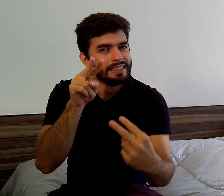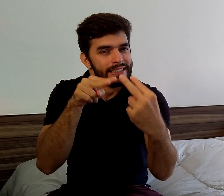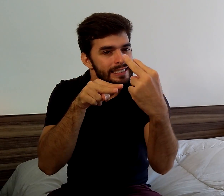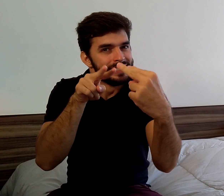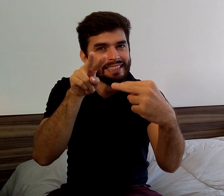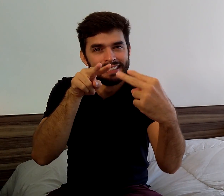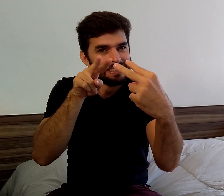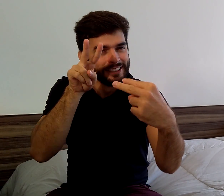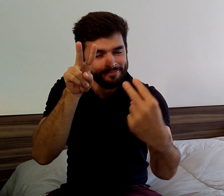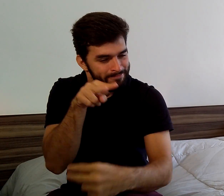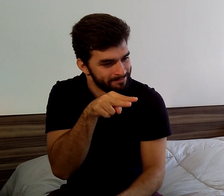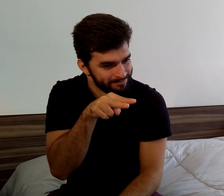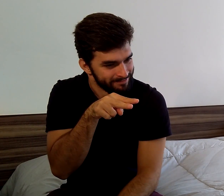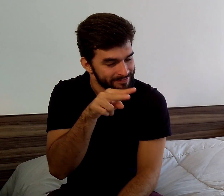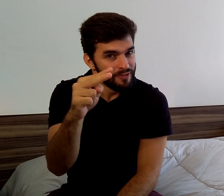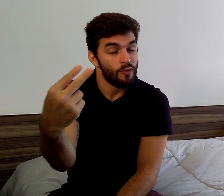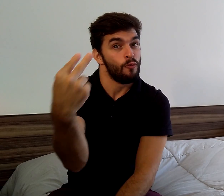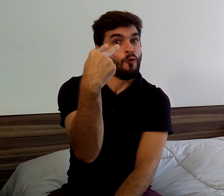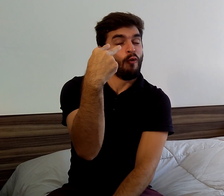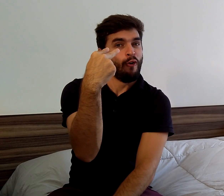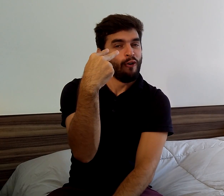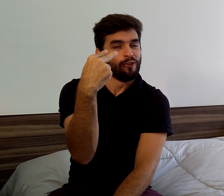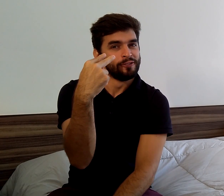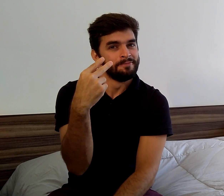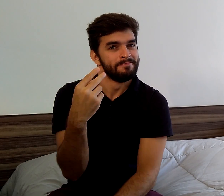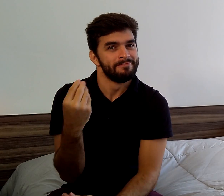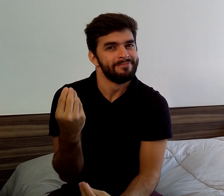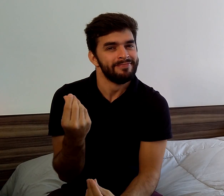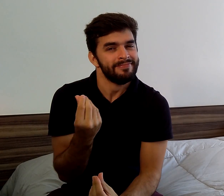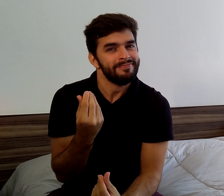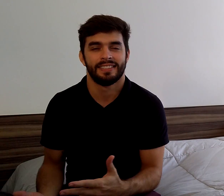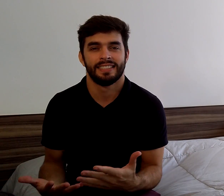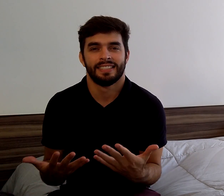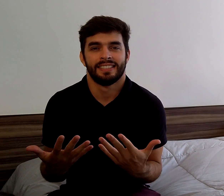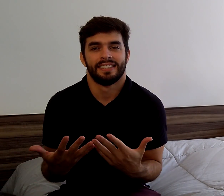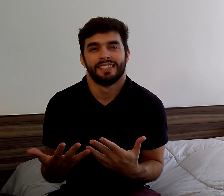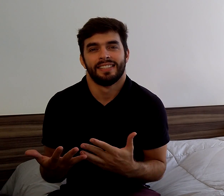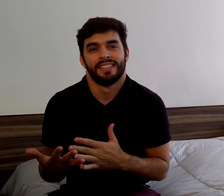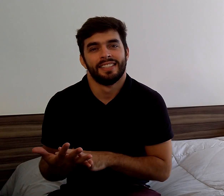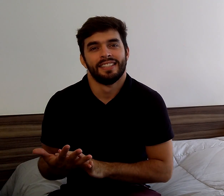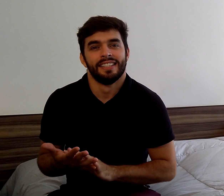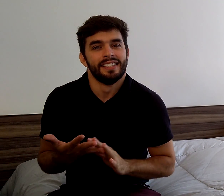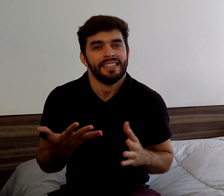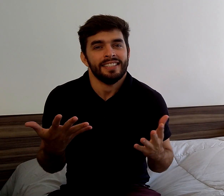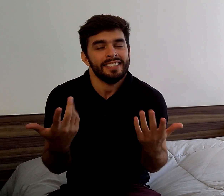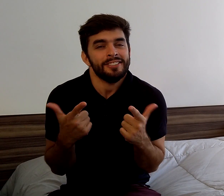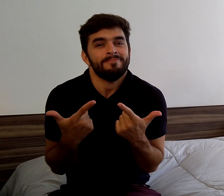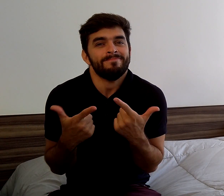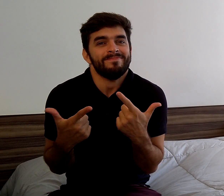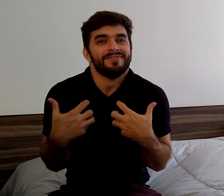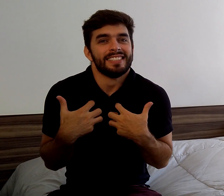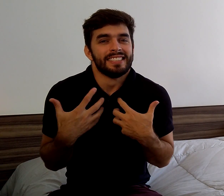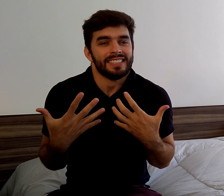Without giving me time to look away, she looked at me. I was awkward